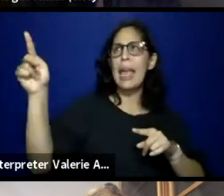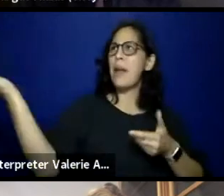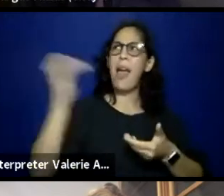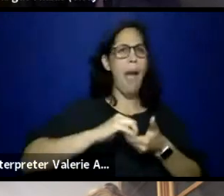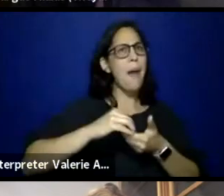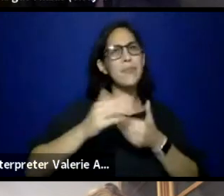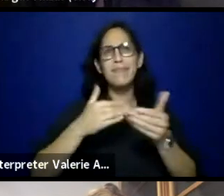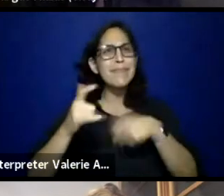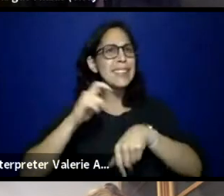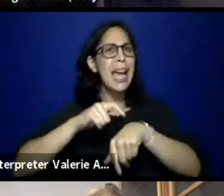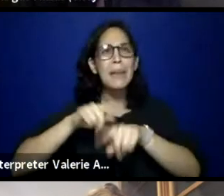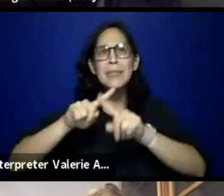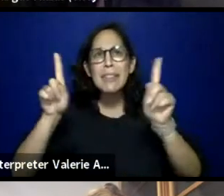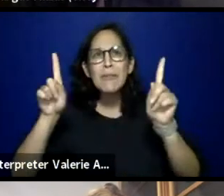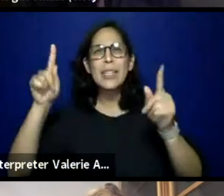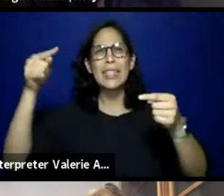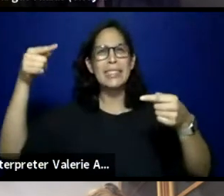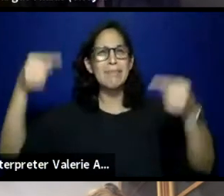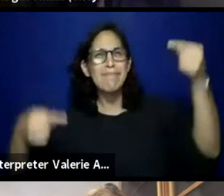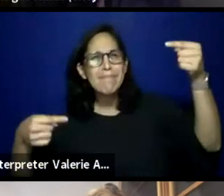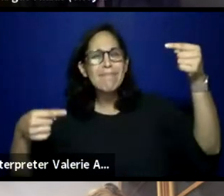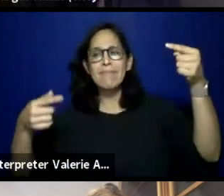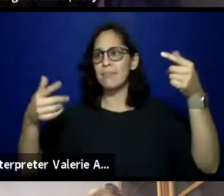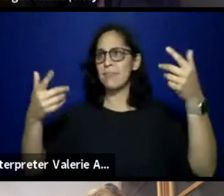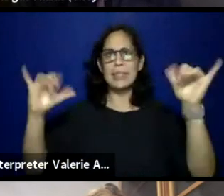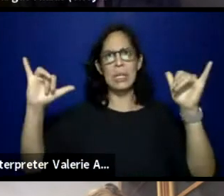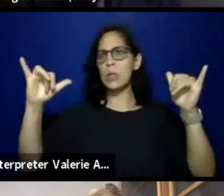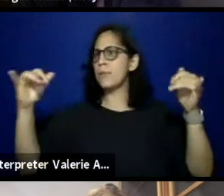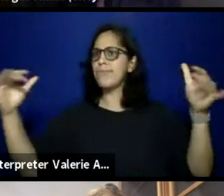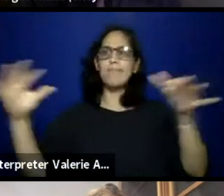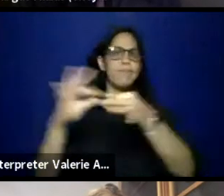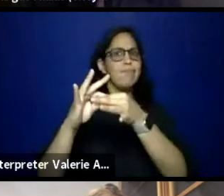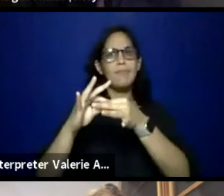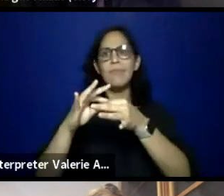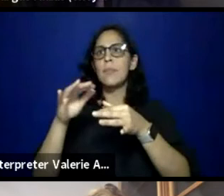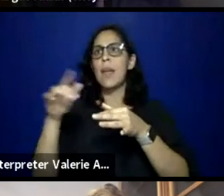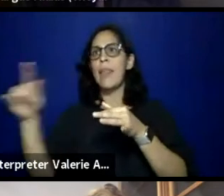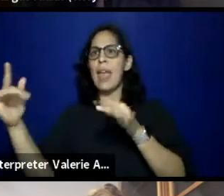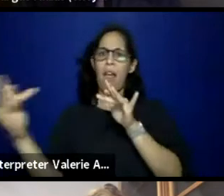on us through the pandemic and being like, let's still do this.